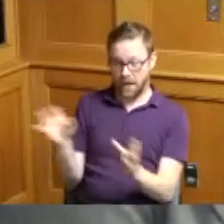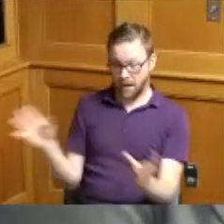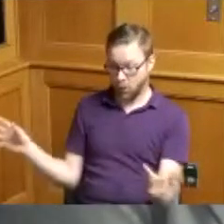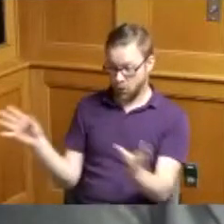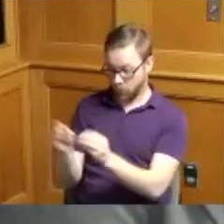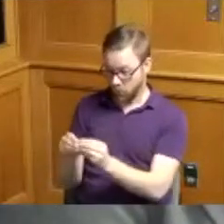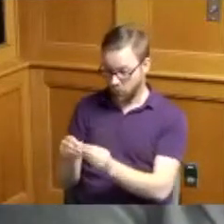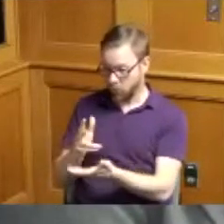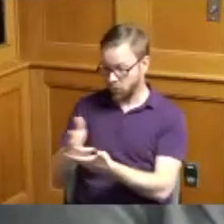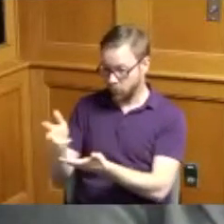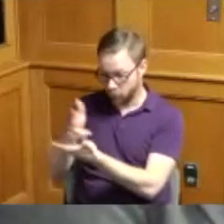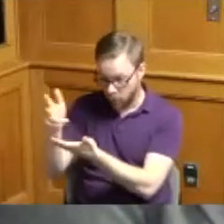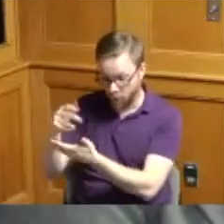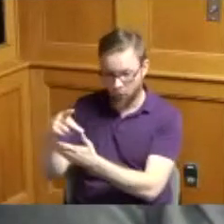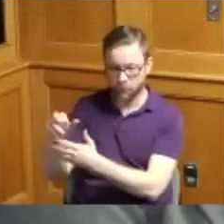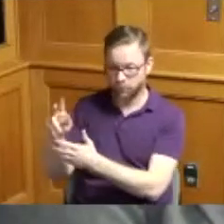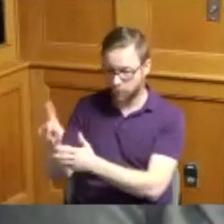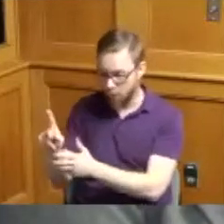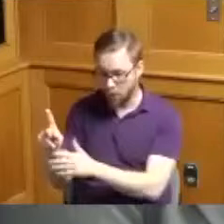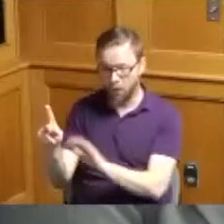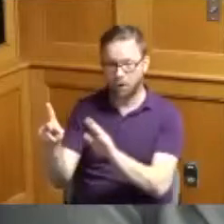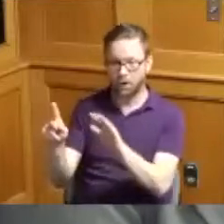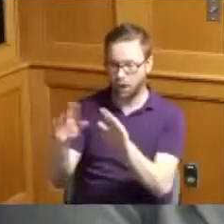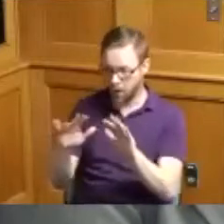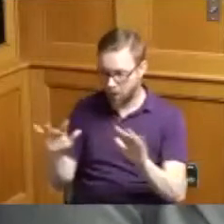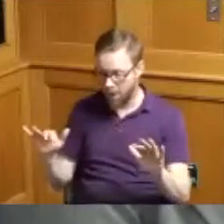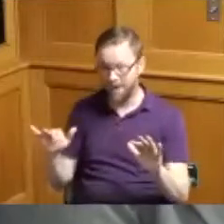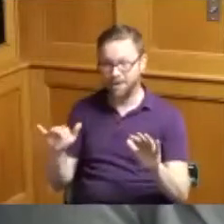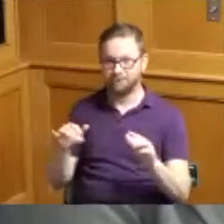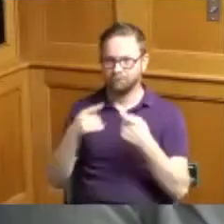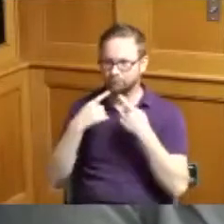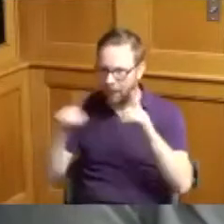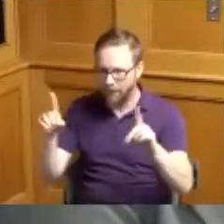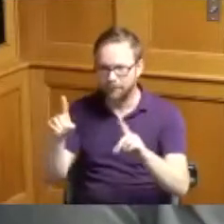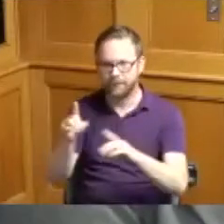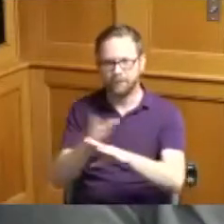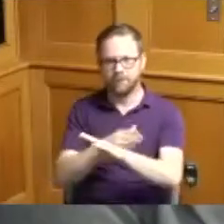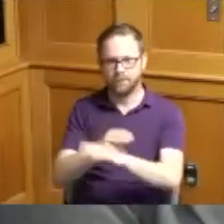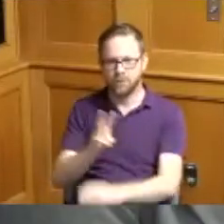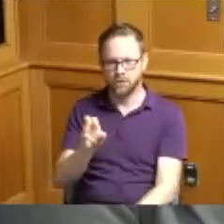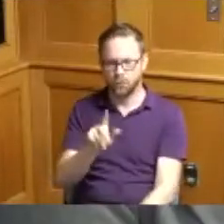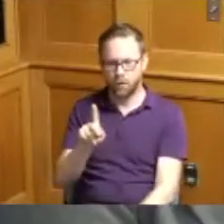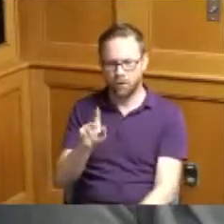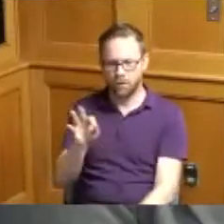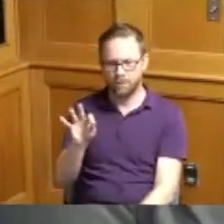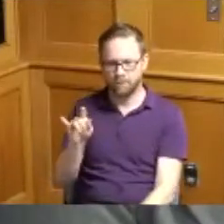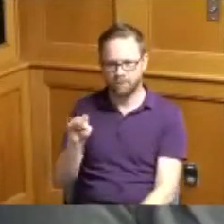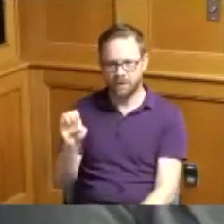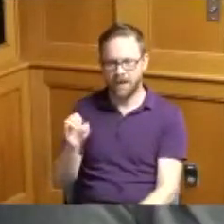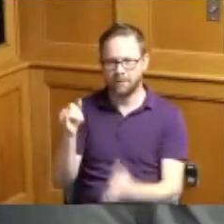the garage with the park on top and finally the black music Walk of Fame we're down to almost less